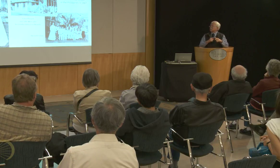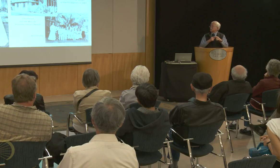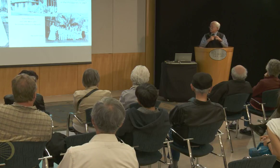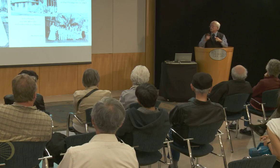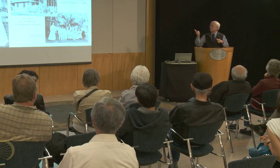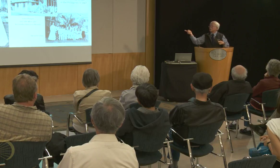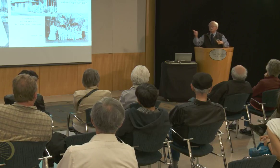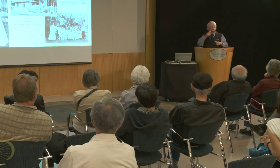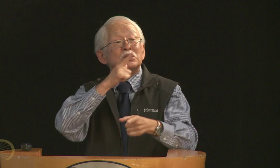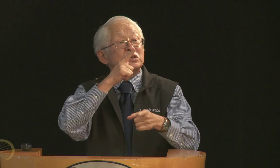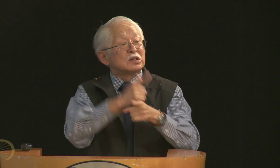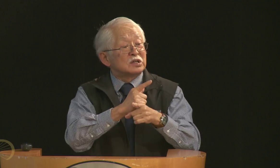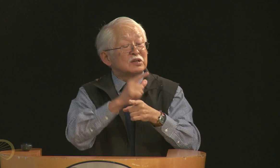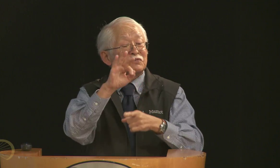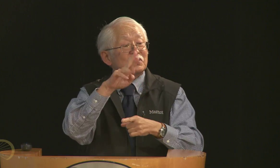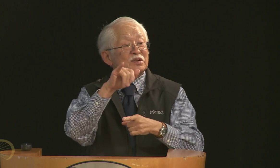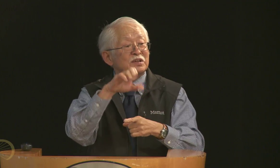taught them English.